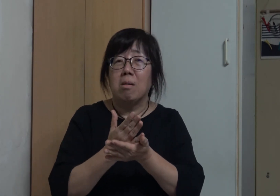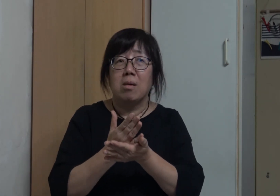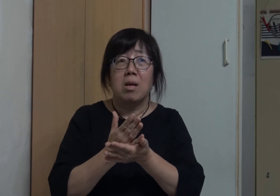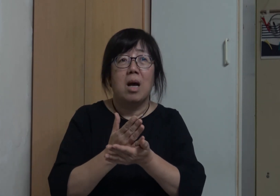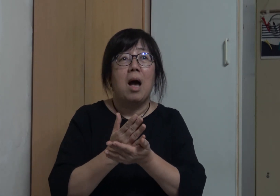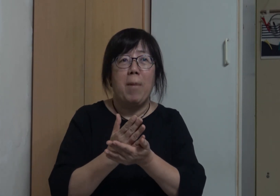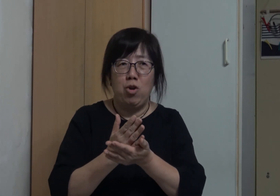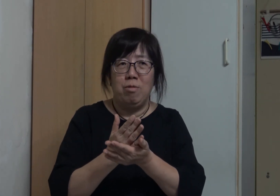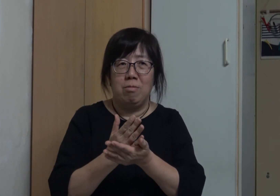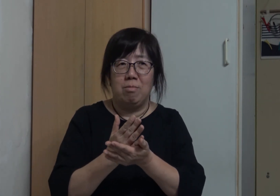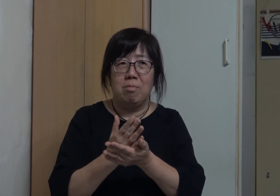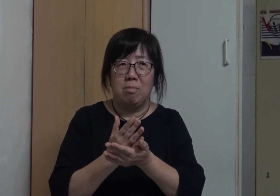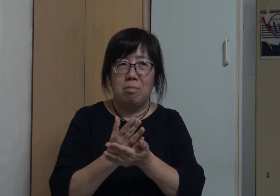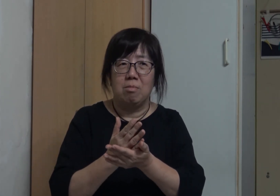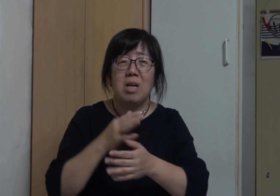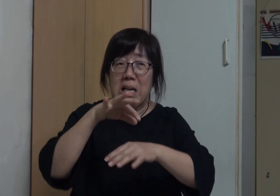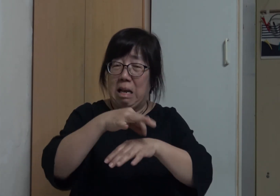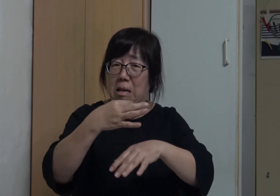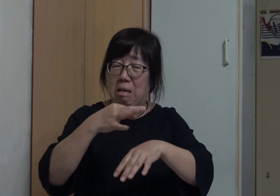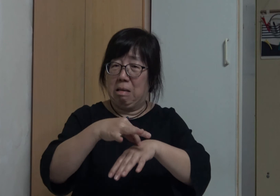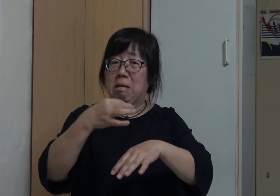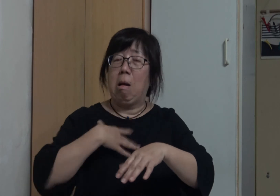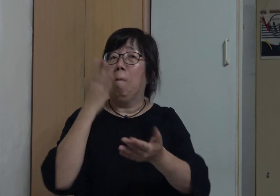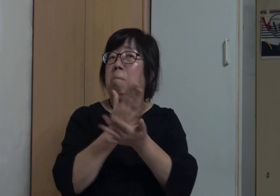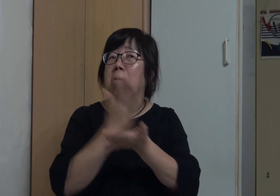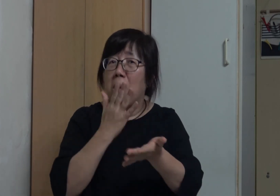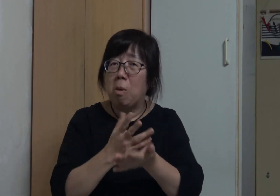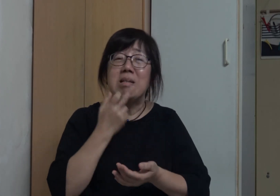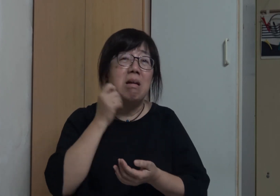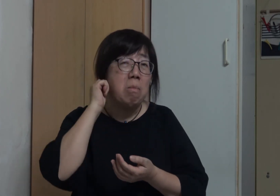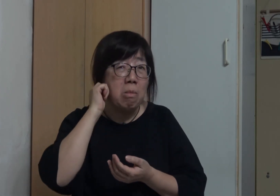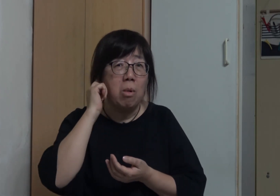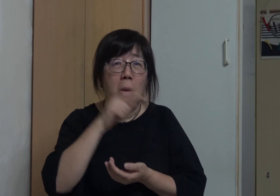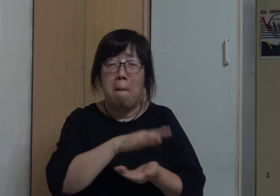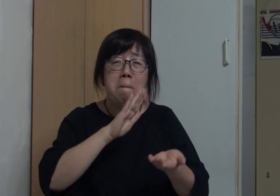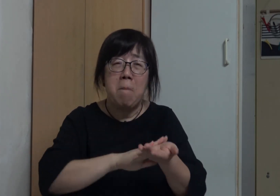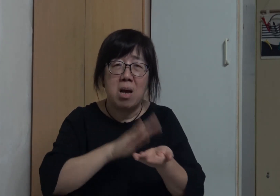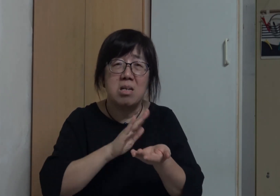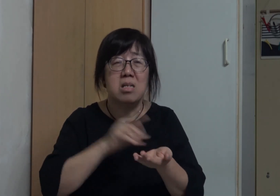Hoi Yan: Who is it? Yuet Sheung: Mei Kuen I took care of her at that time